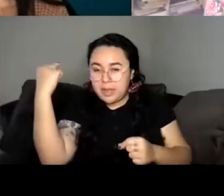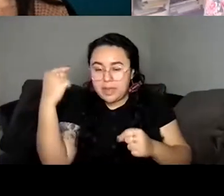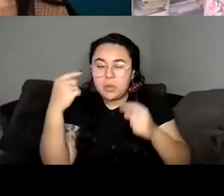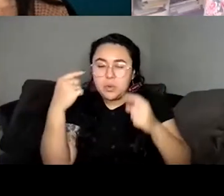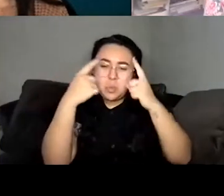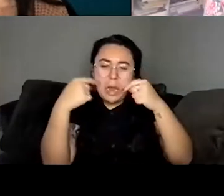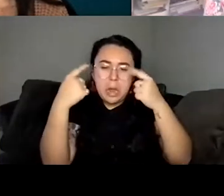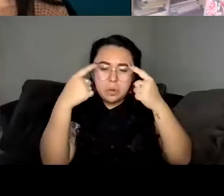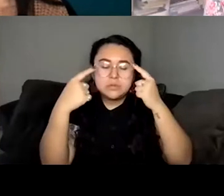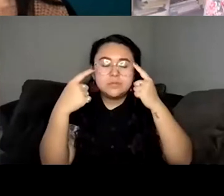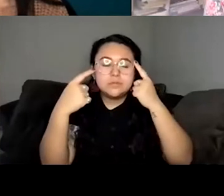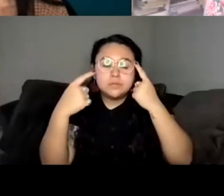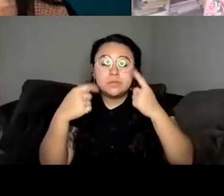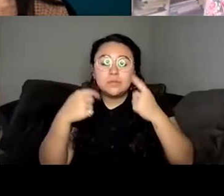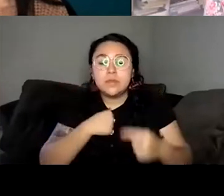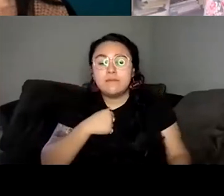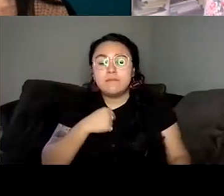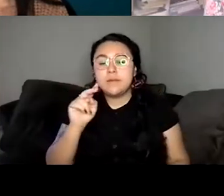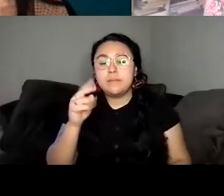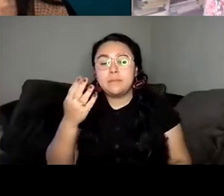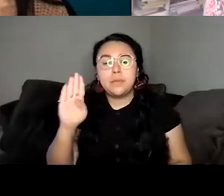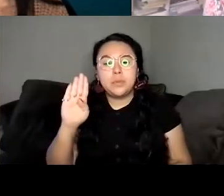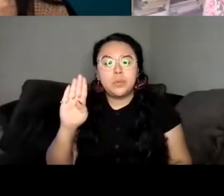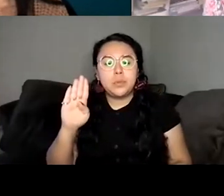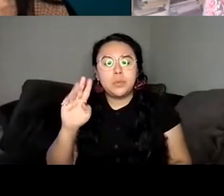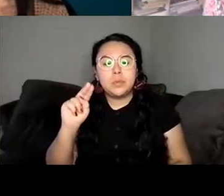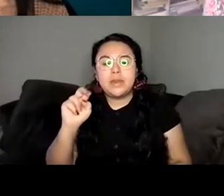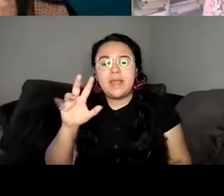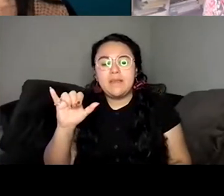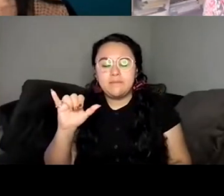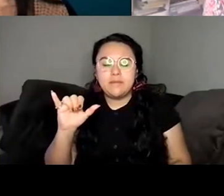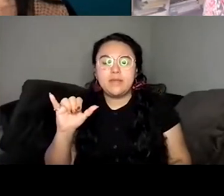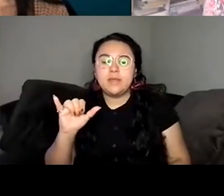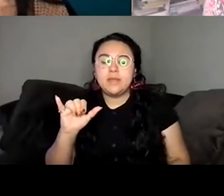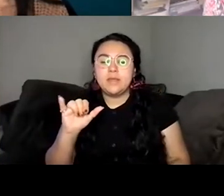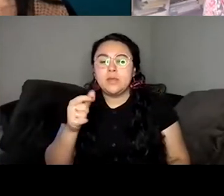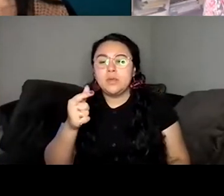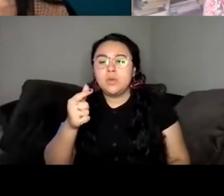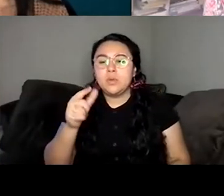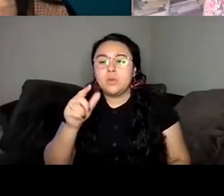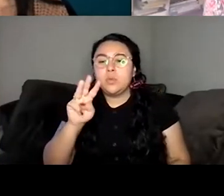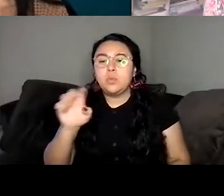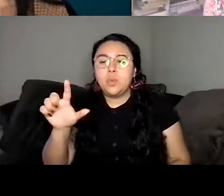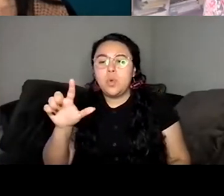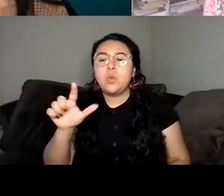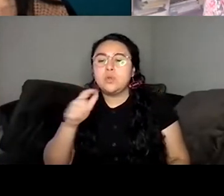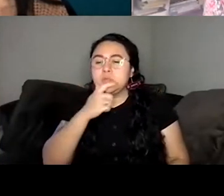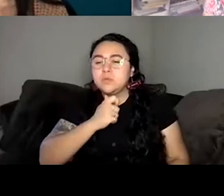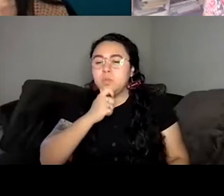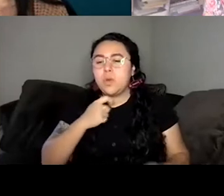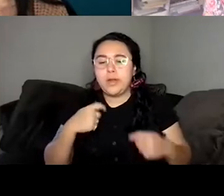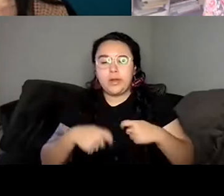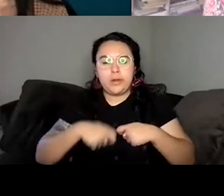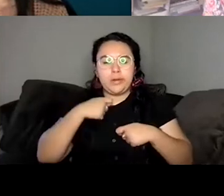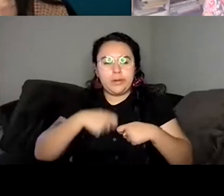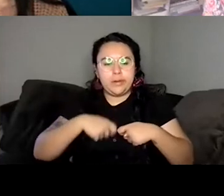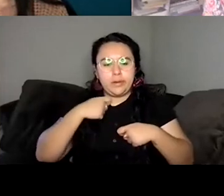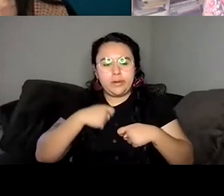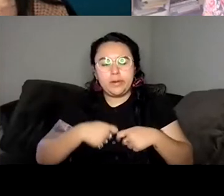a navy wool sweater with a little shirt underneath that you can't really see that much. And I'm